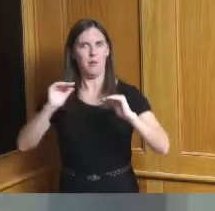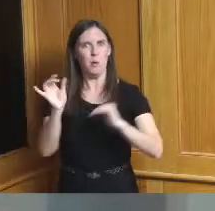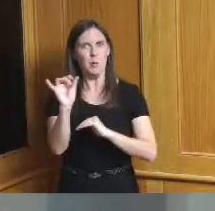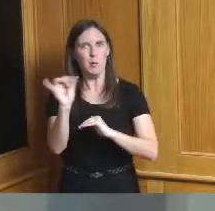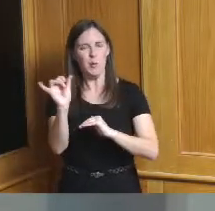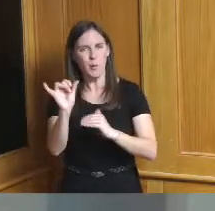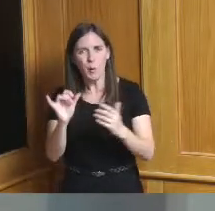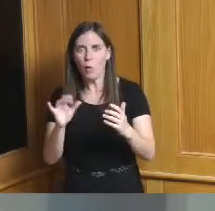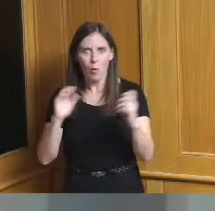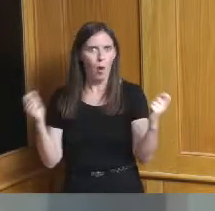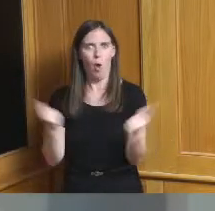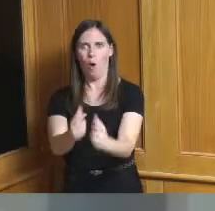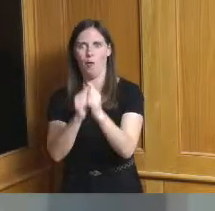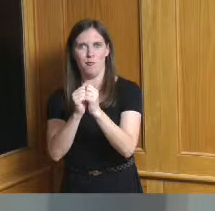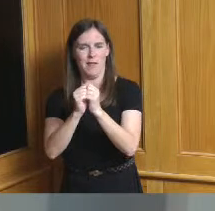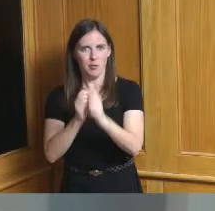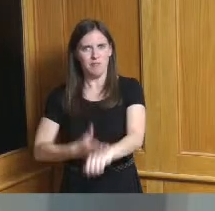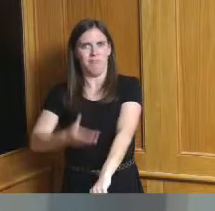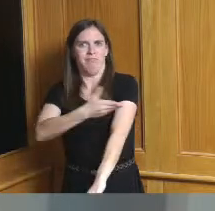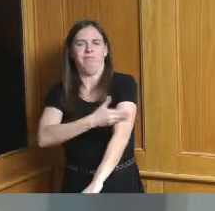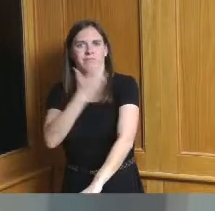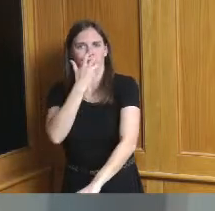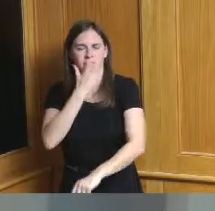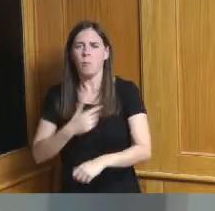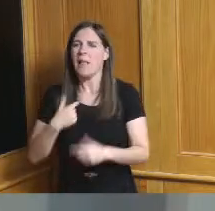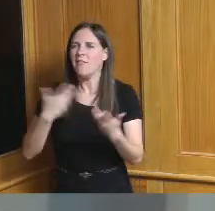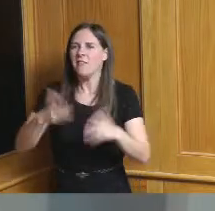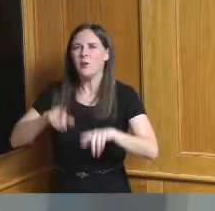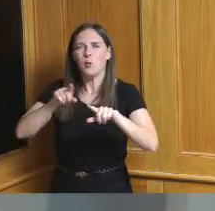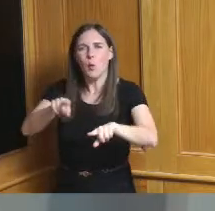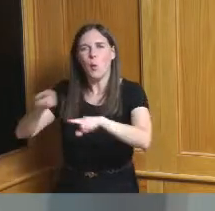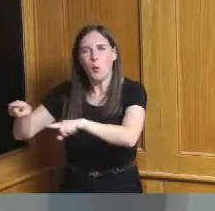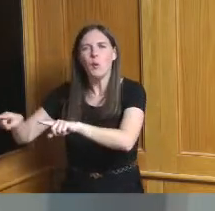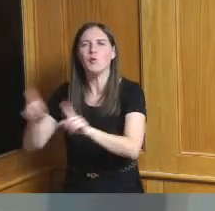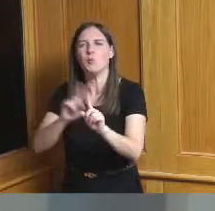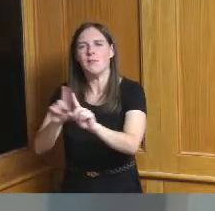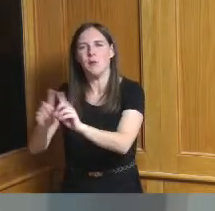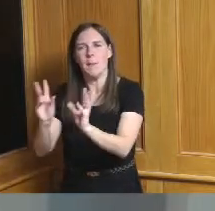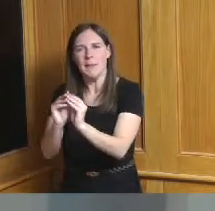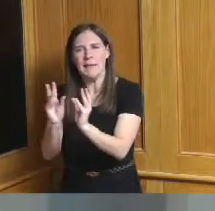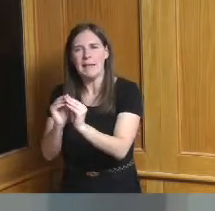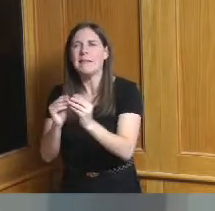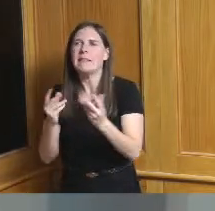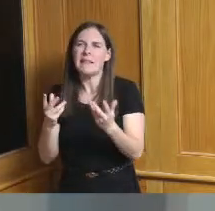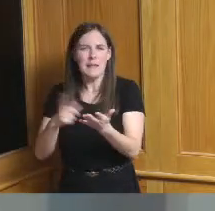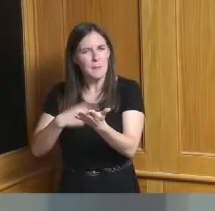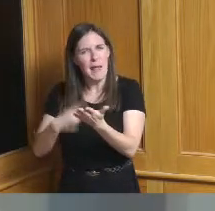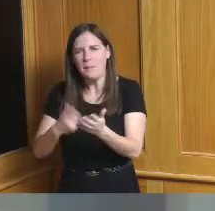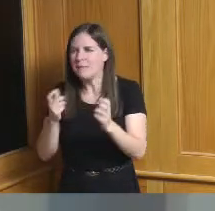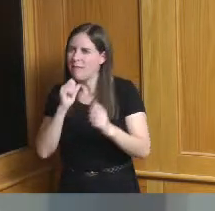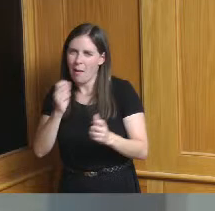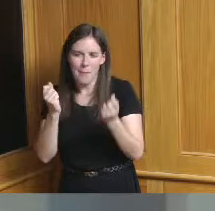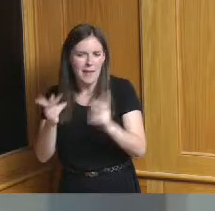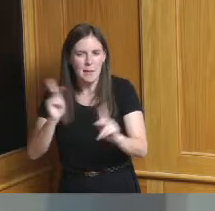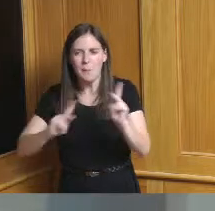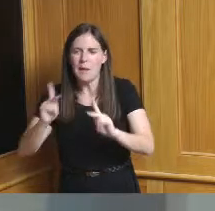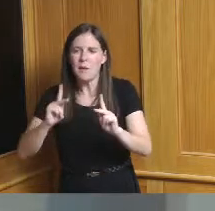suburbs meeting it's not very well attended you know there's some people there smaller